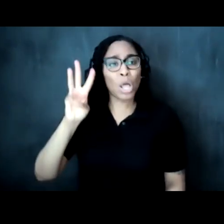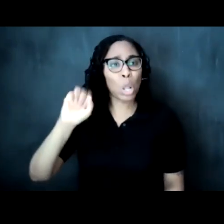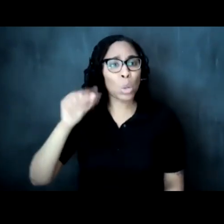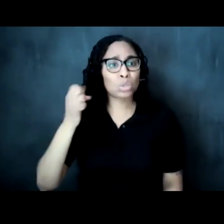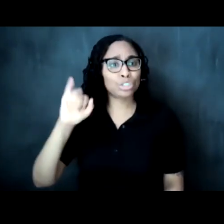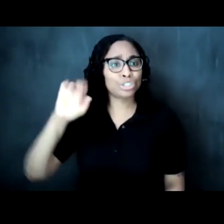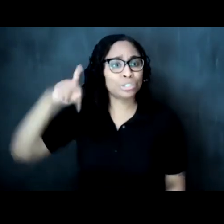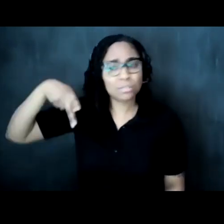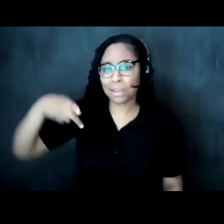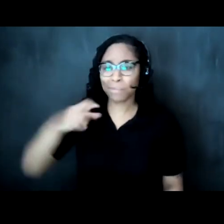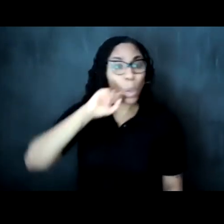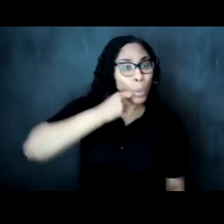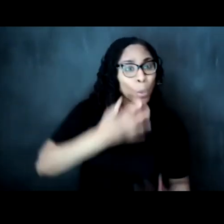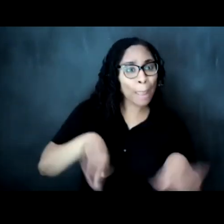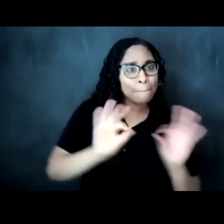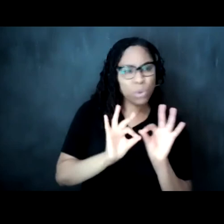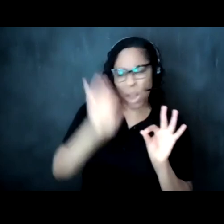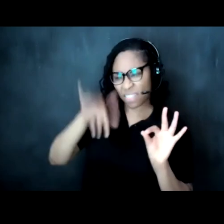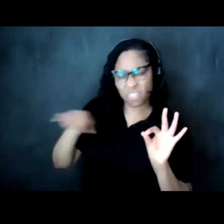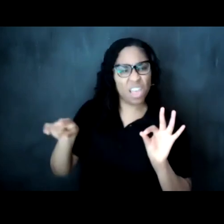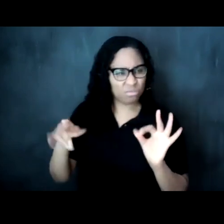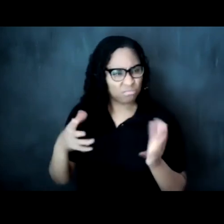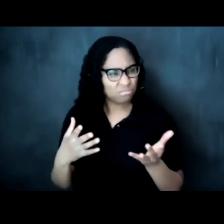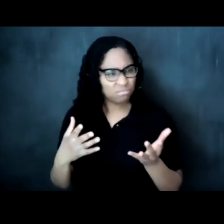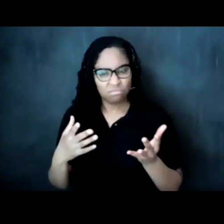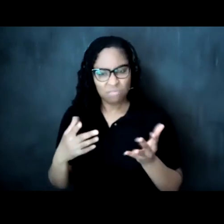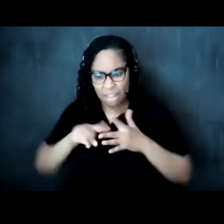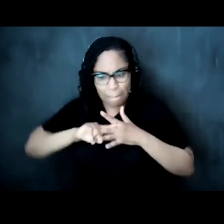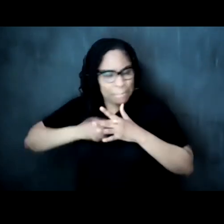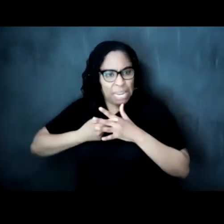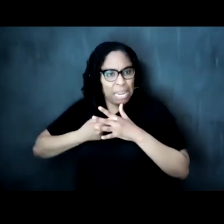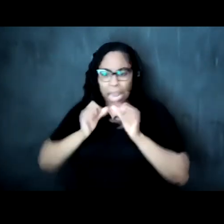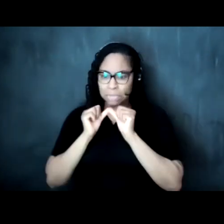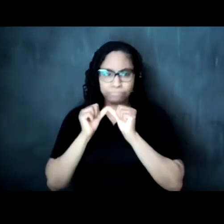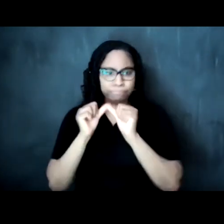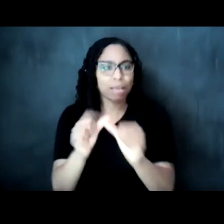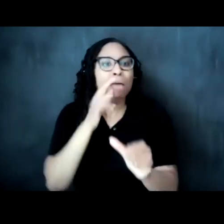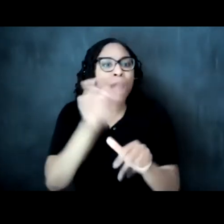how are these voices at the very wheel the charts the direction that the ship will go